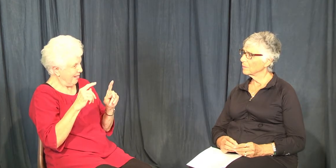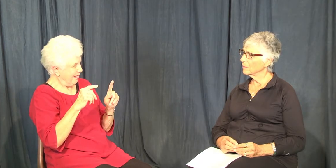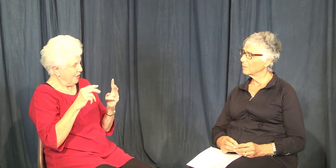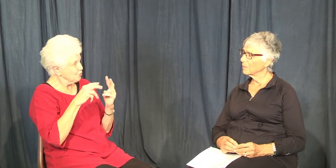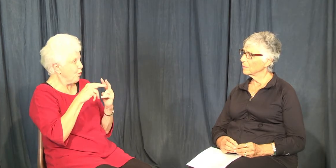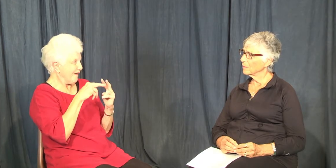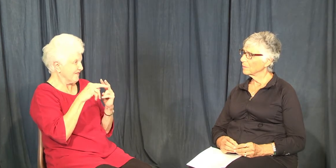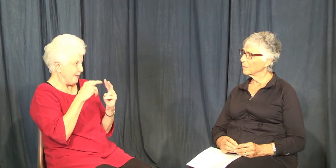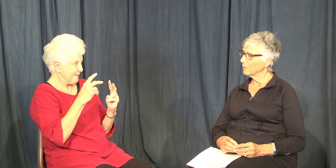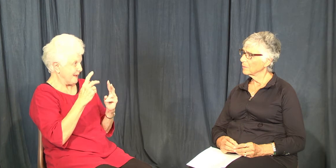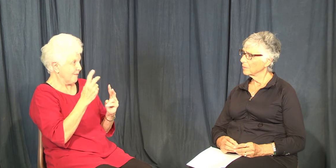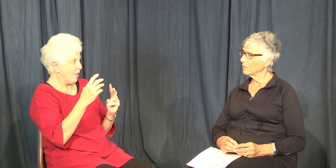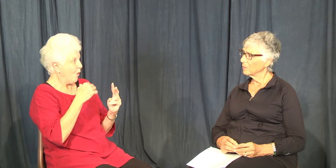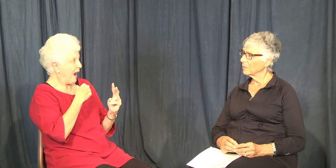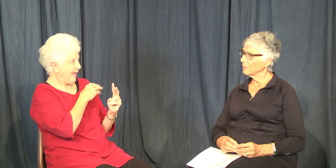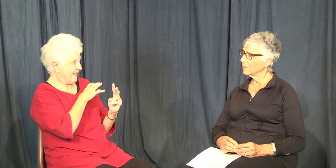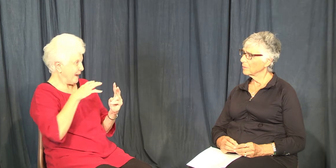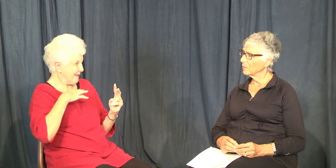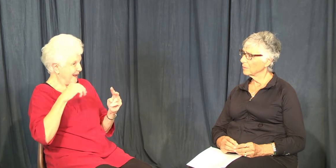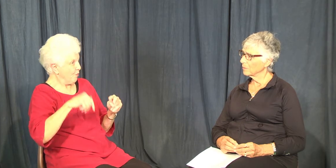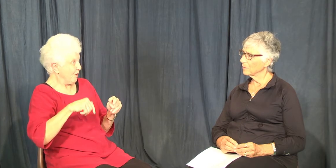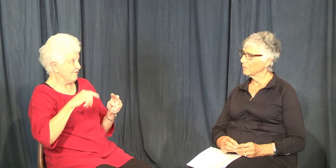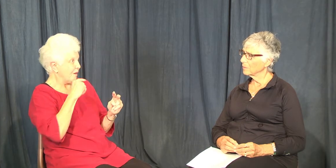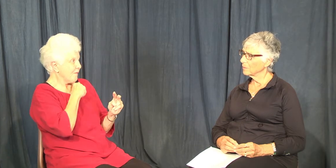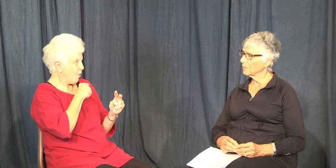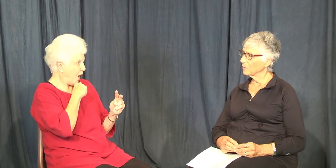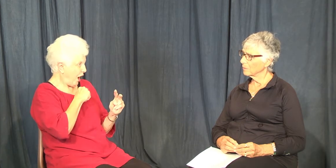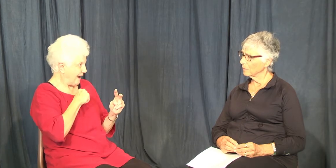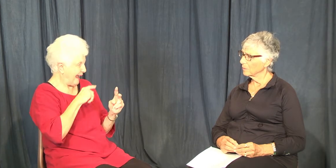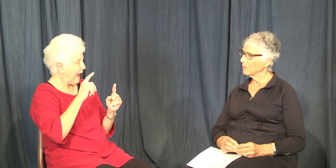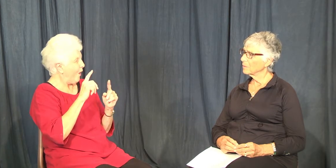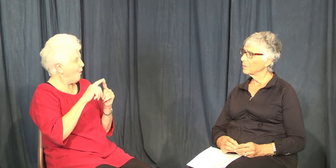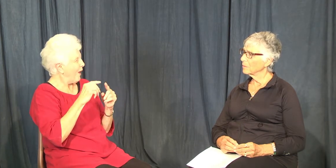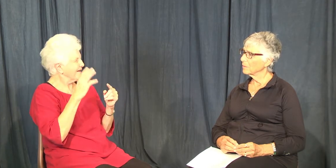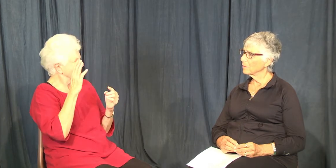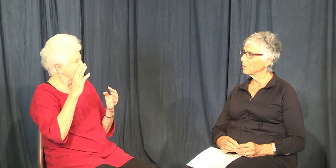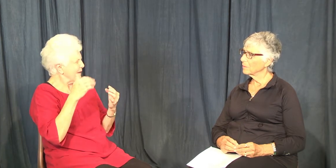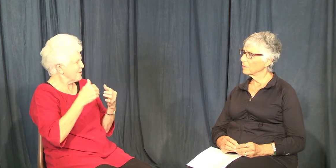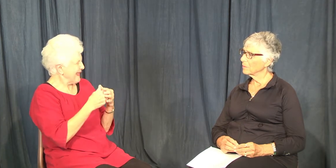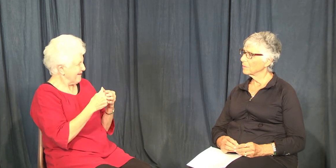One of the people, we had two people on the committee from Milwaukee, and one of them